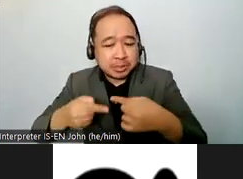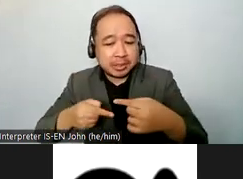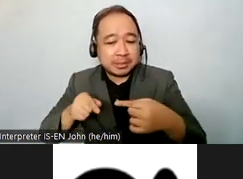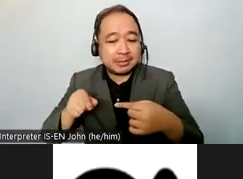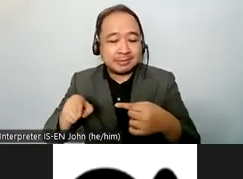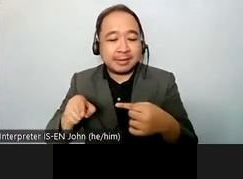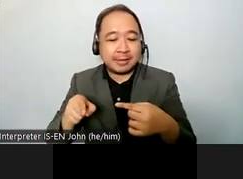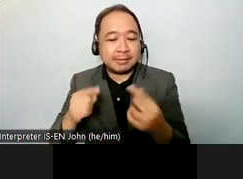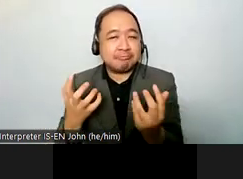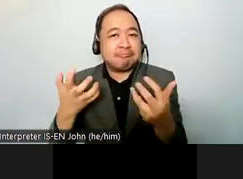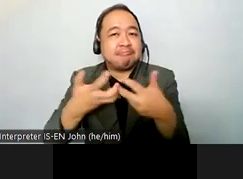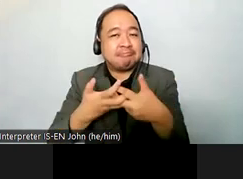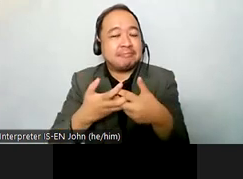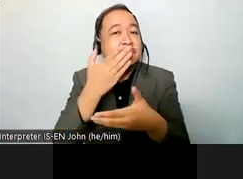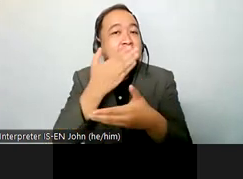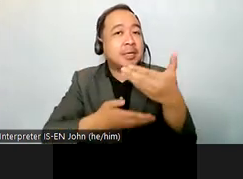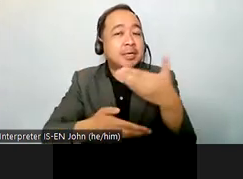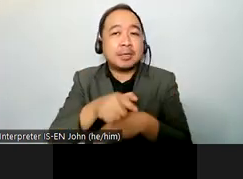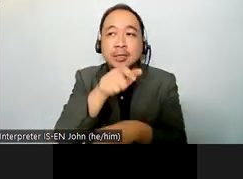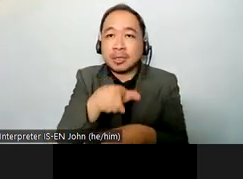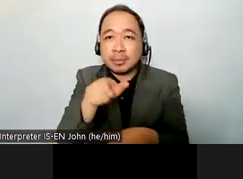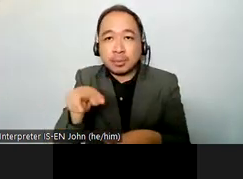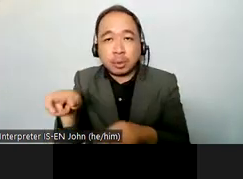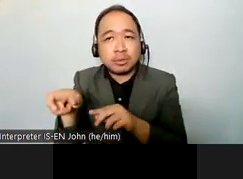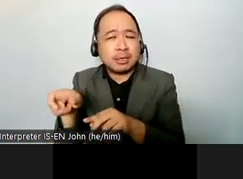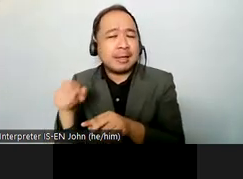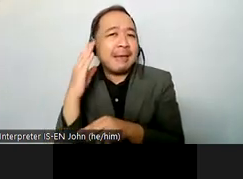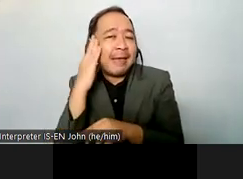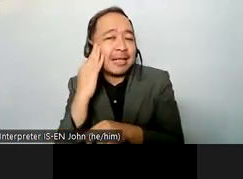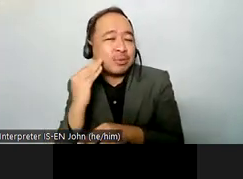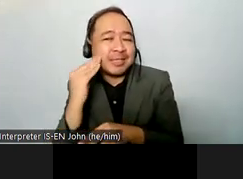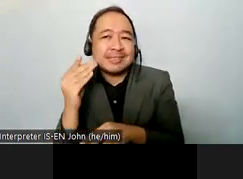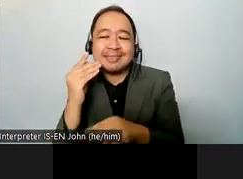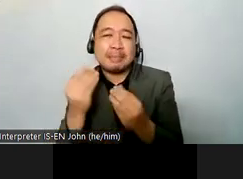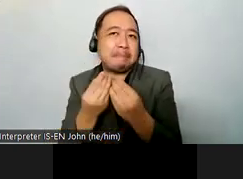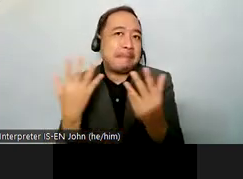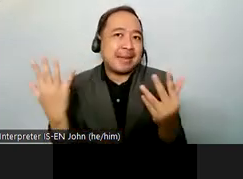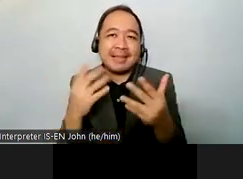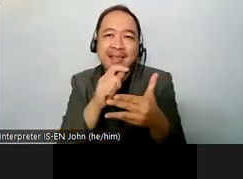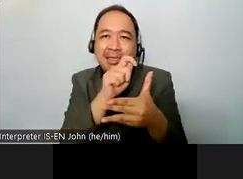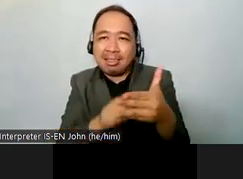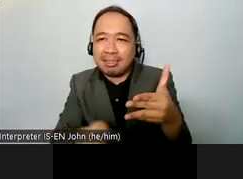multiple forms of discrimination including women girl indigenous persons sexual orientation and